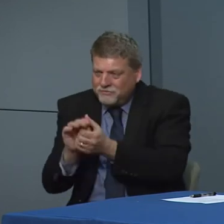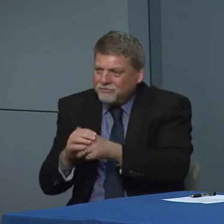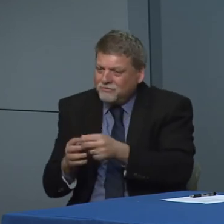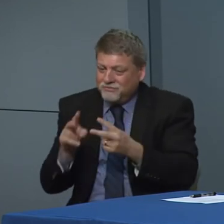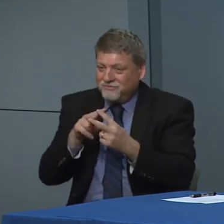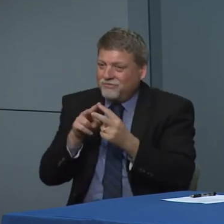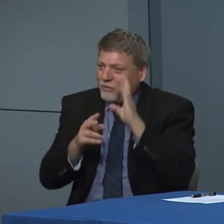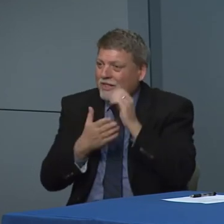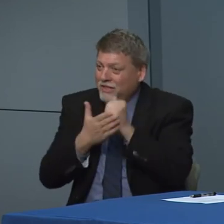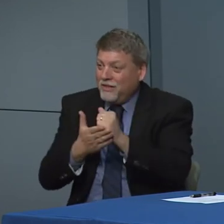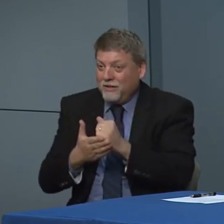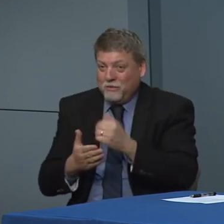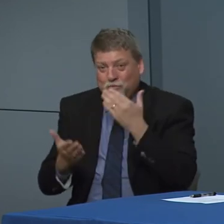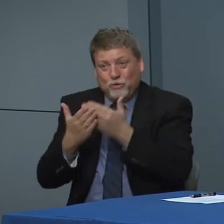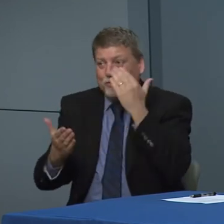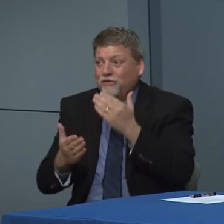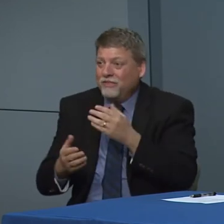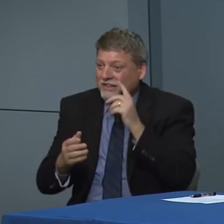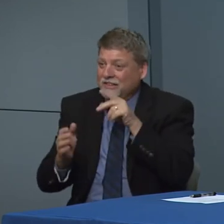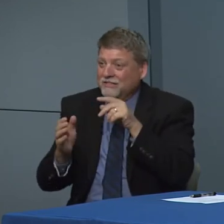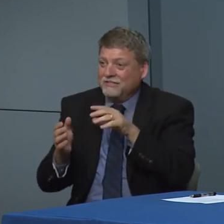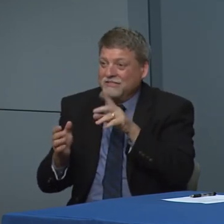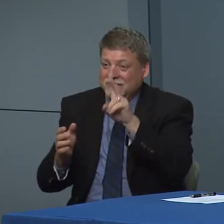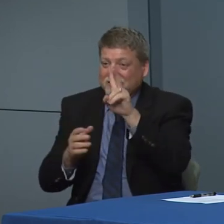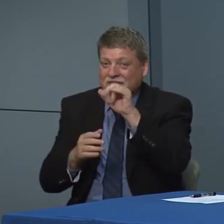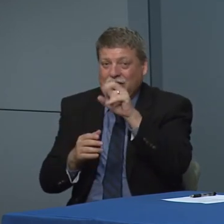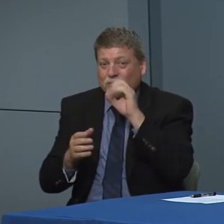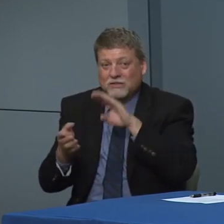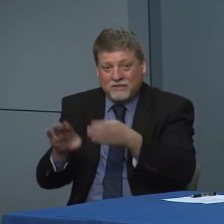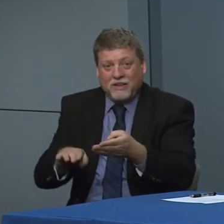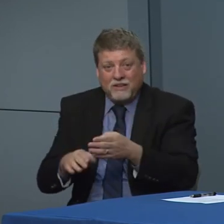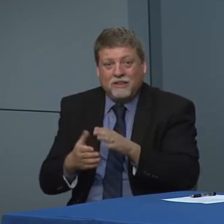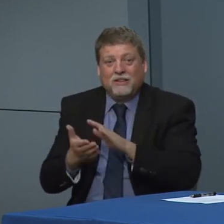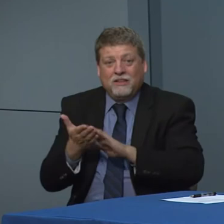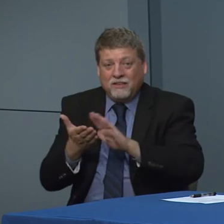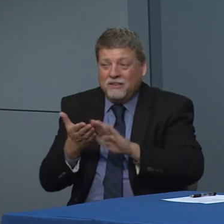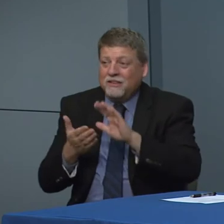services, it works. Going back to the guidance that we saw